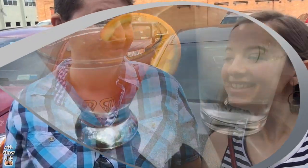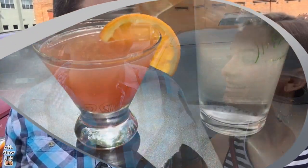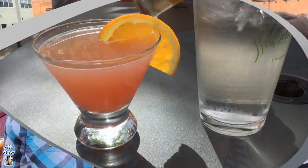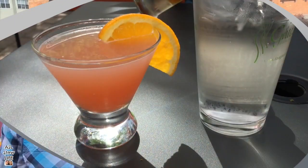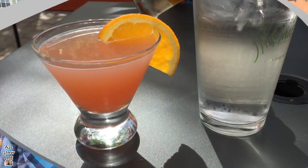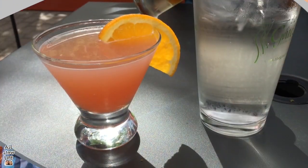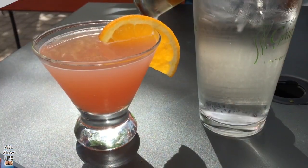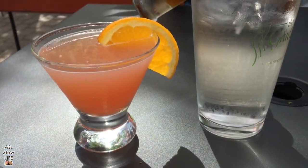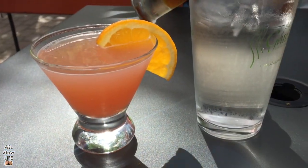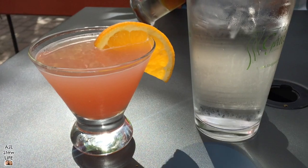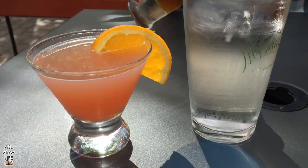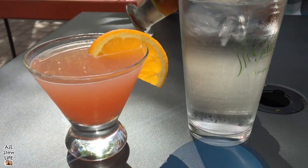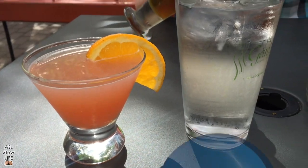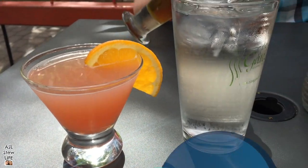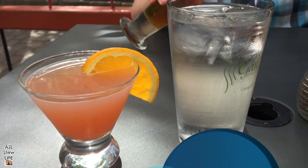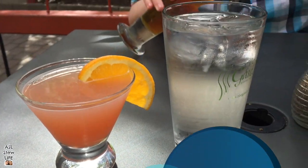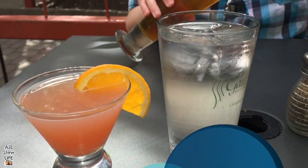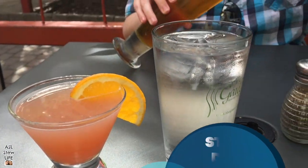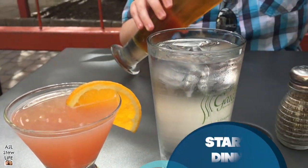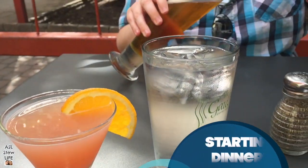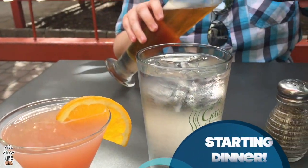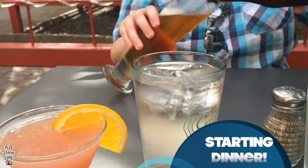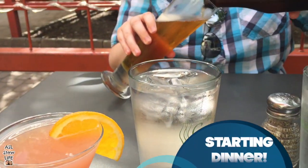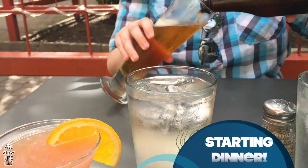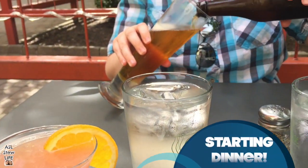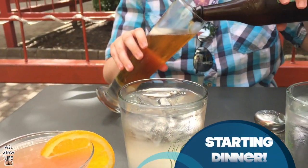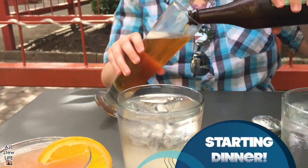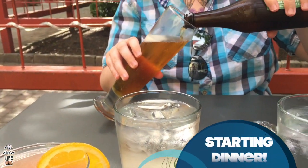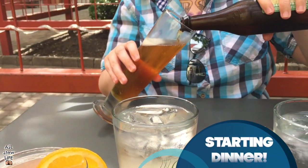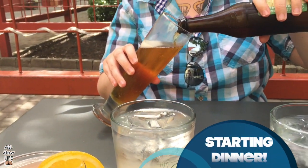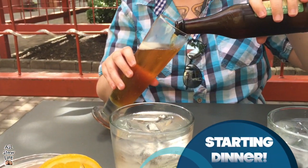Should be fun!